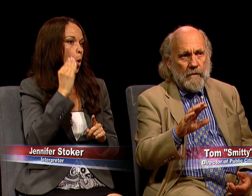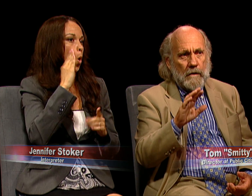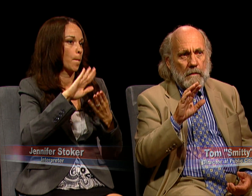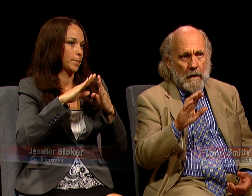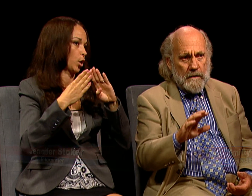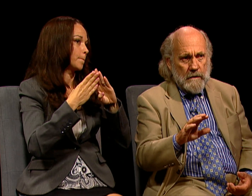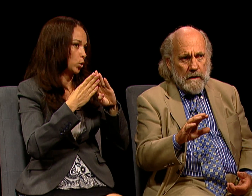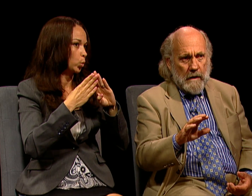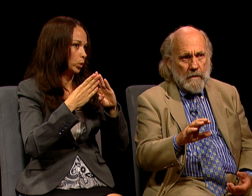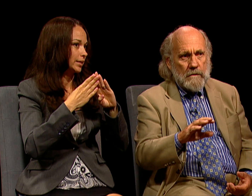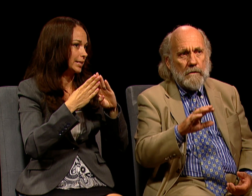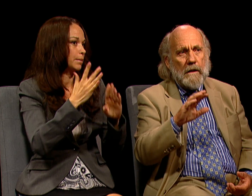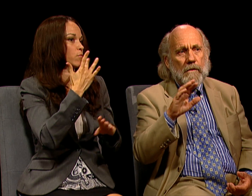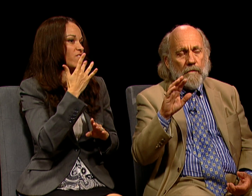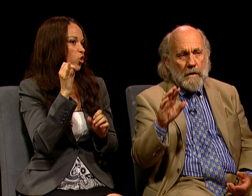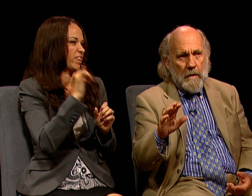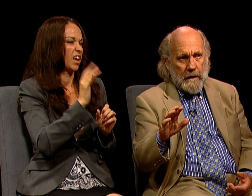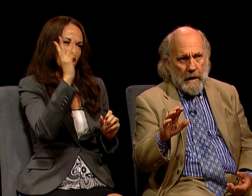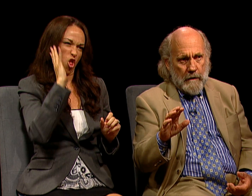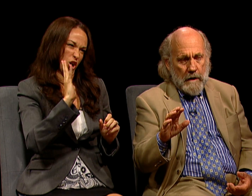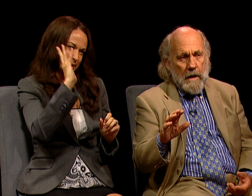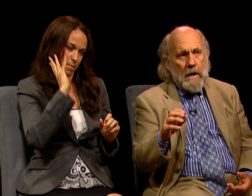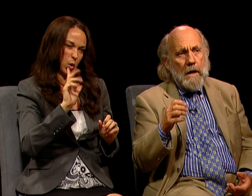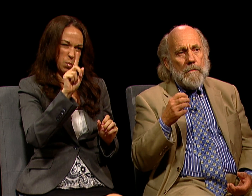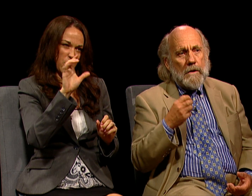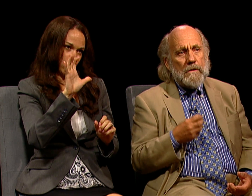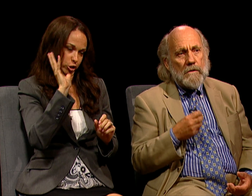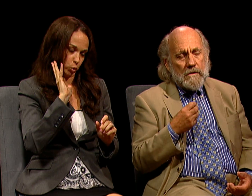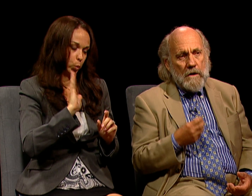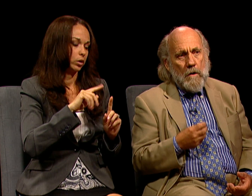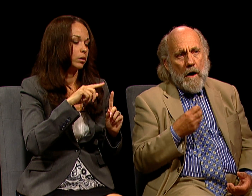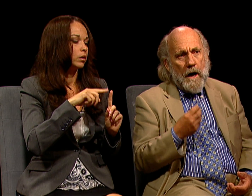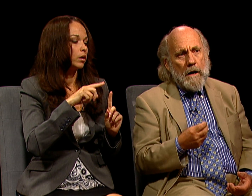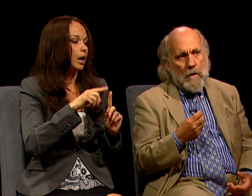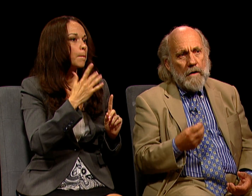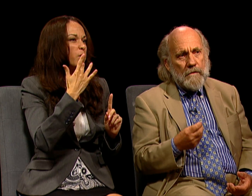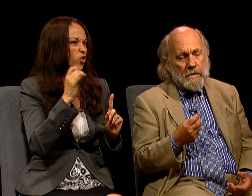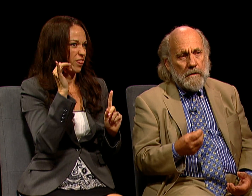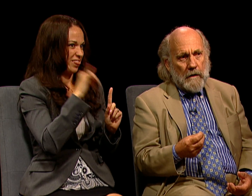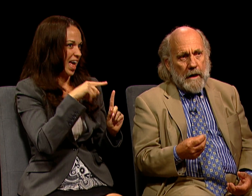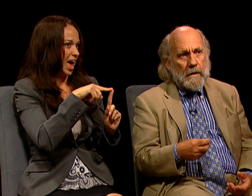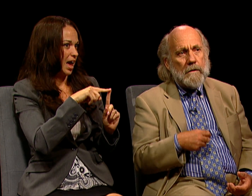IN MY CITY COUNCIL AND IN FRONT OF MY COUNTY BECAUSE THERE'S NO HIGHER OFFICE IN THE LAND